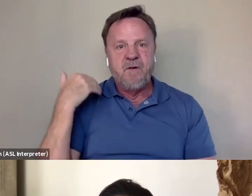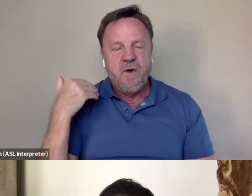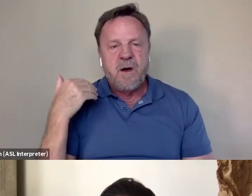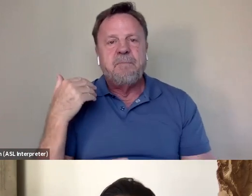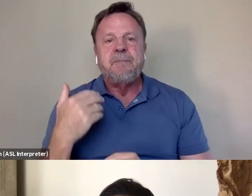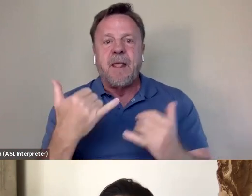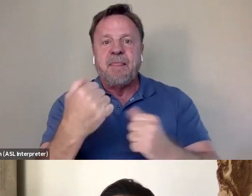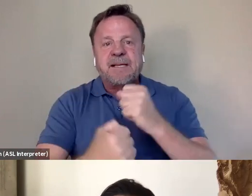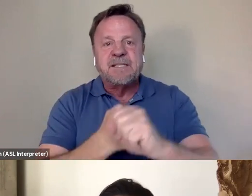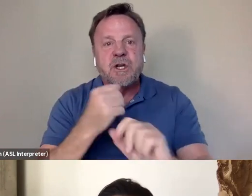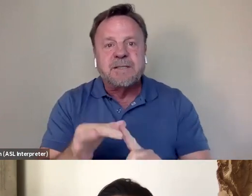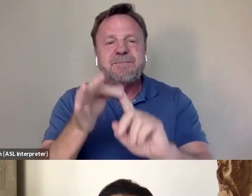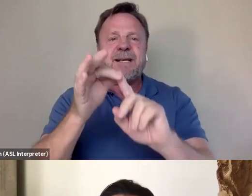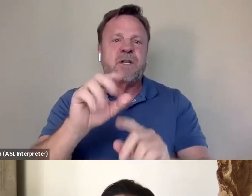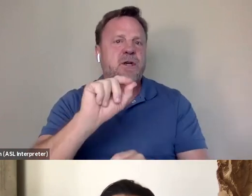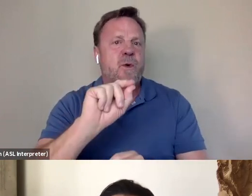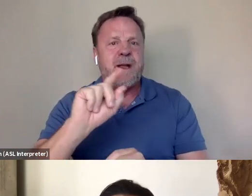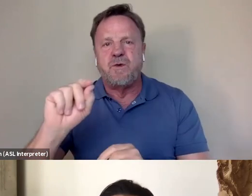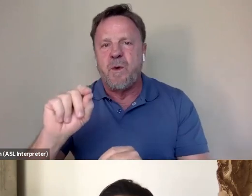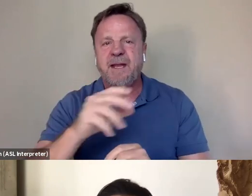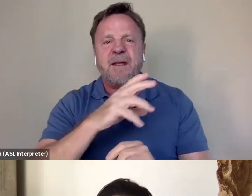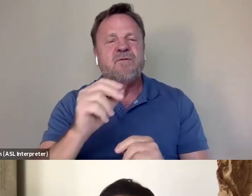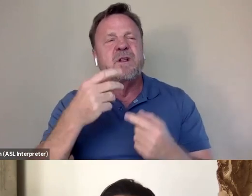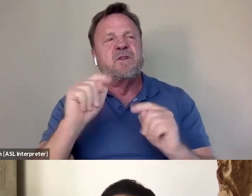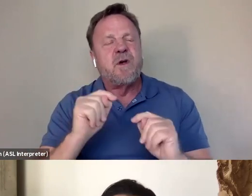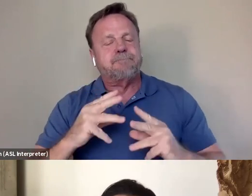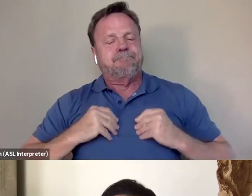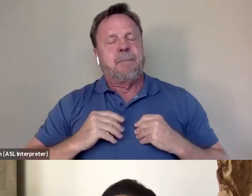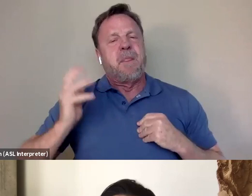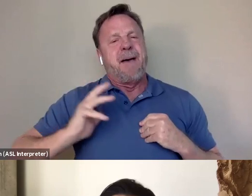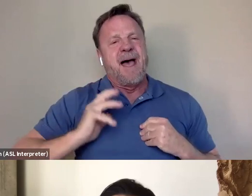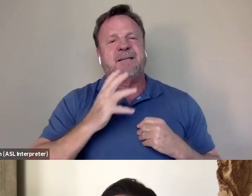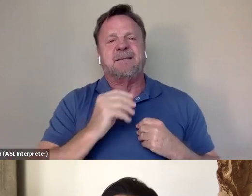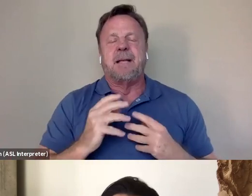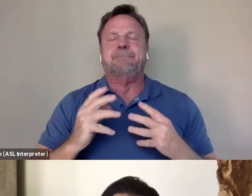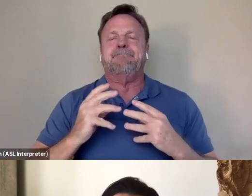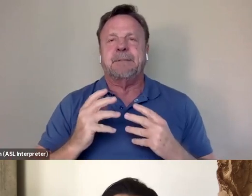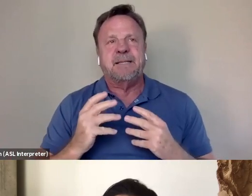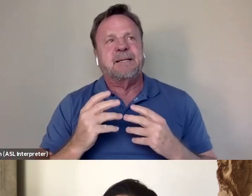especially 2020 is reckoning of the past and reckoning of institutions, I think. For ourselves as filmmakers,